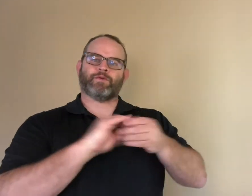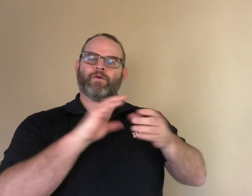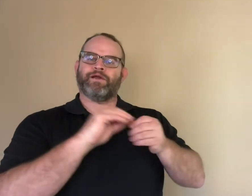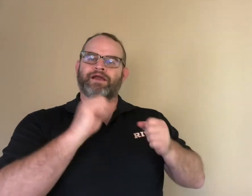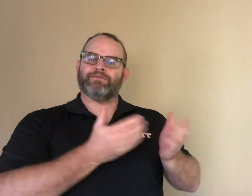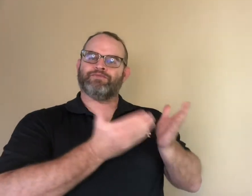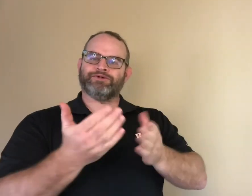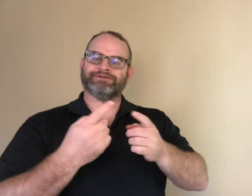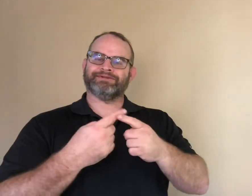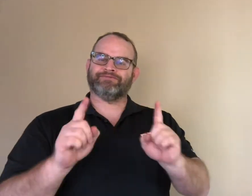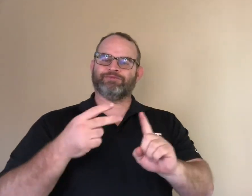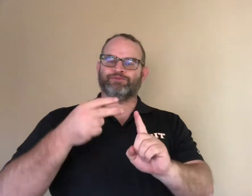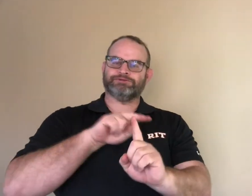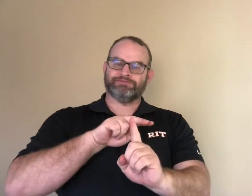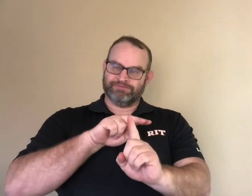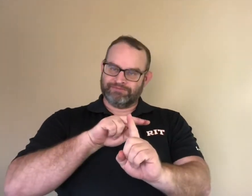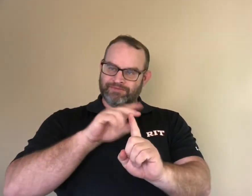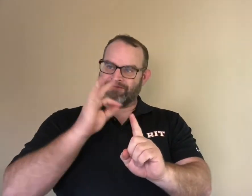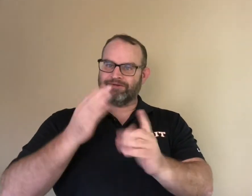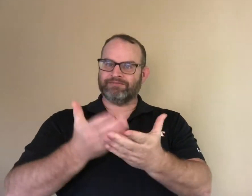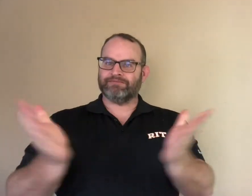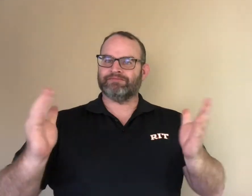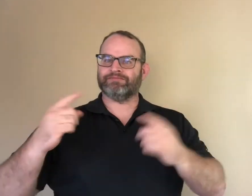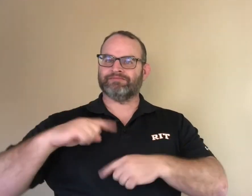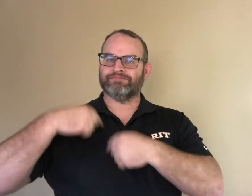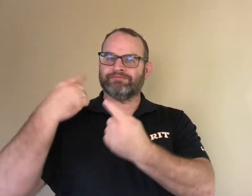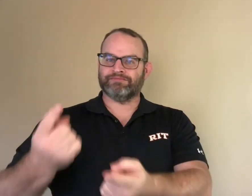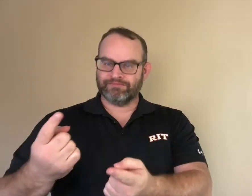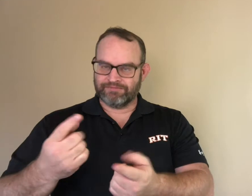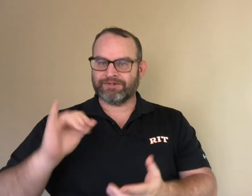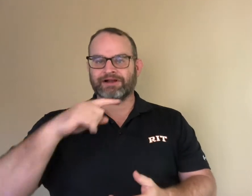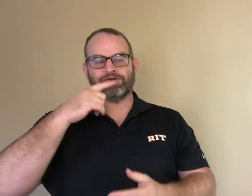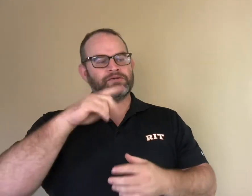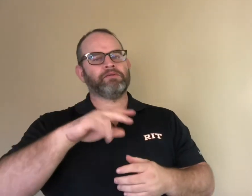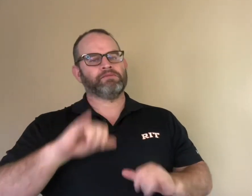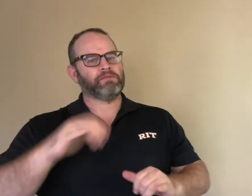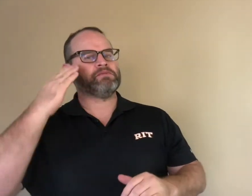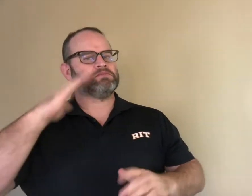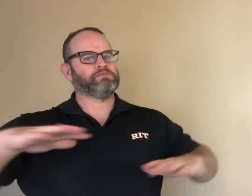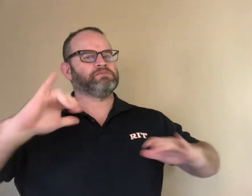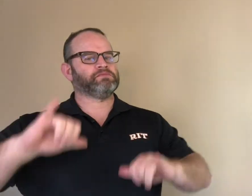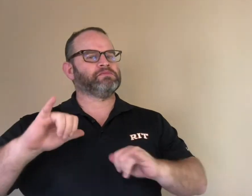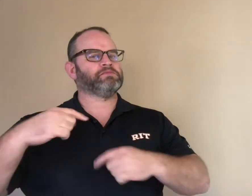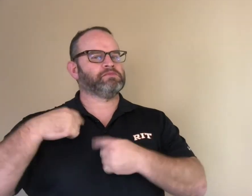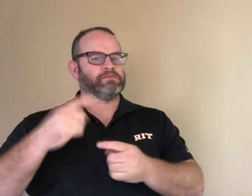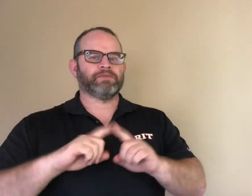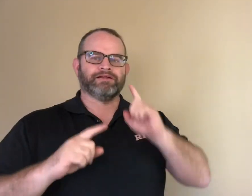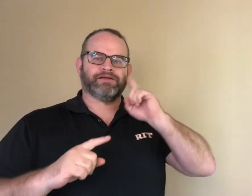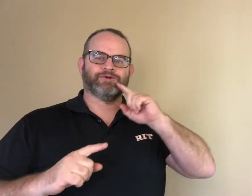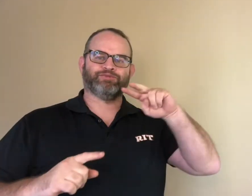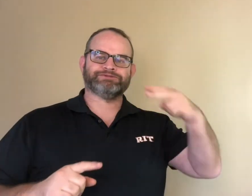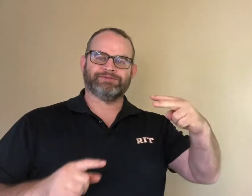Stories can bring different perspectives about the world, showing children that deaf people think differently.